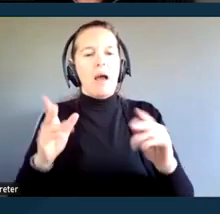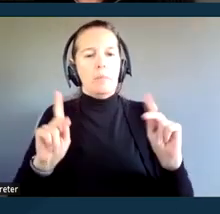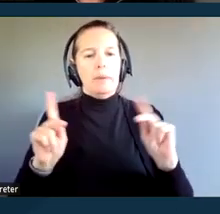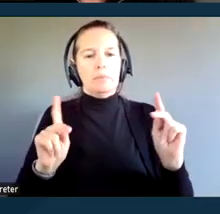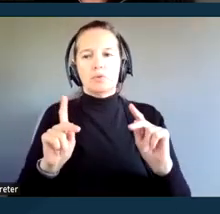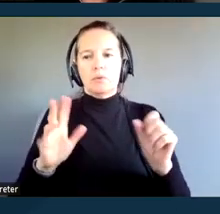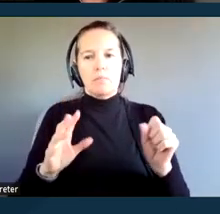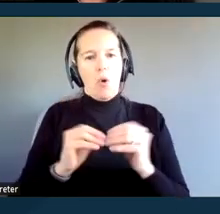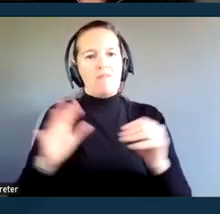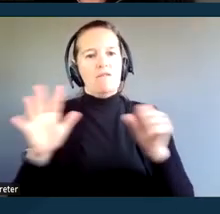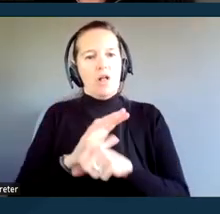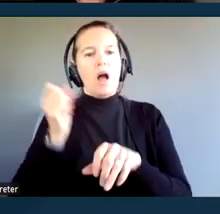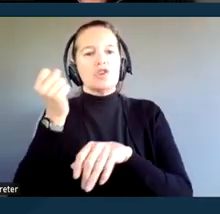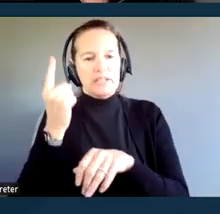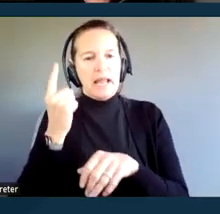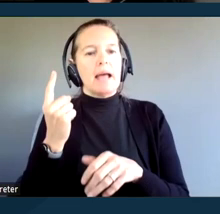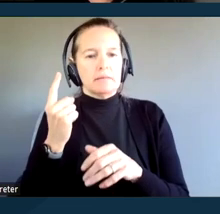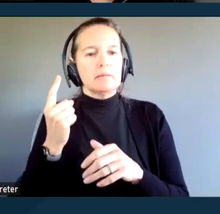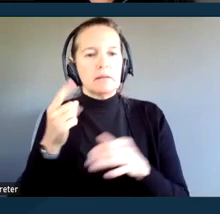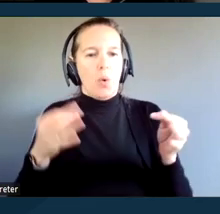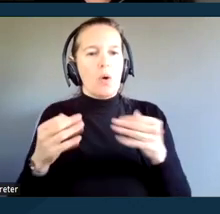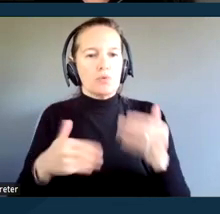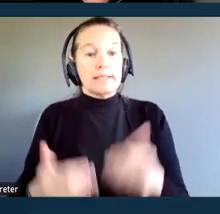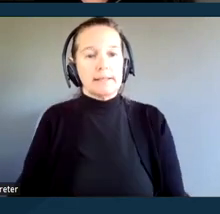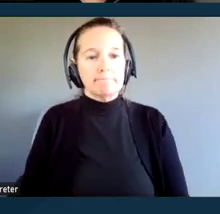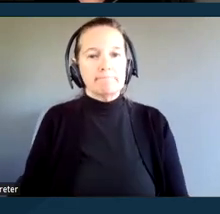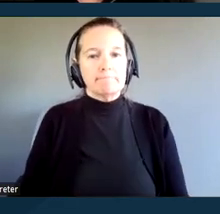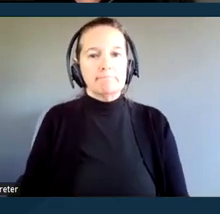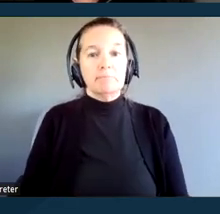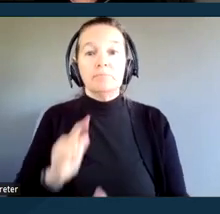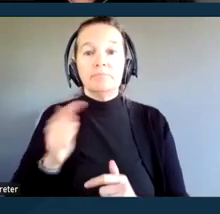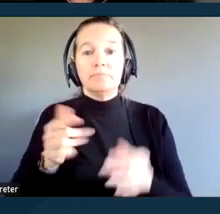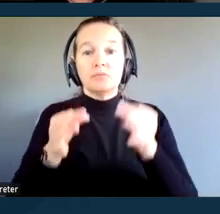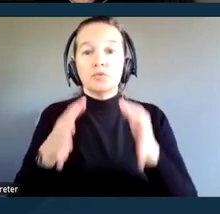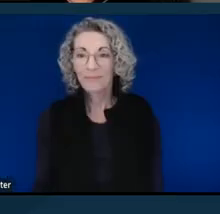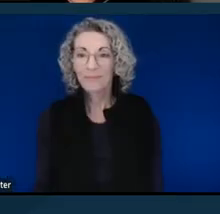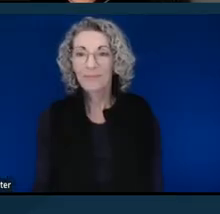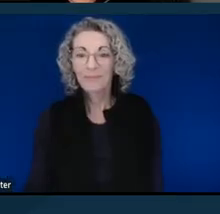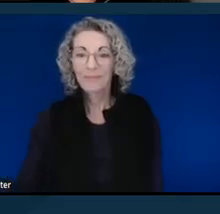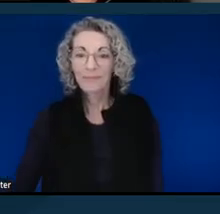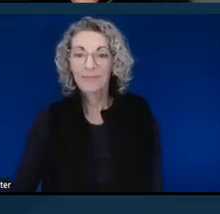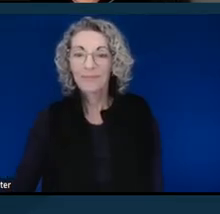and access the court proceedings. There's a particular program in Oklahoma